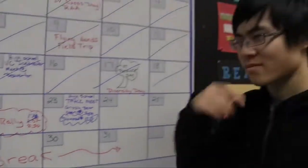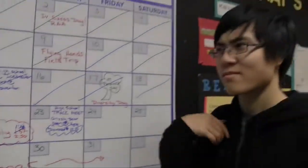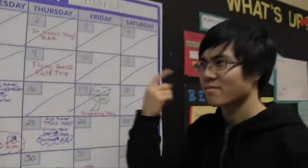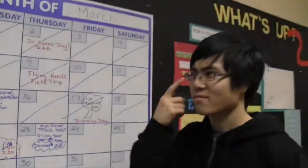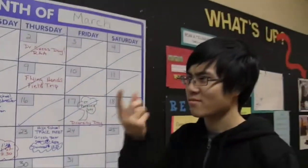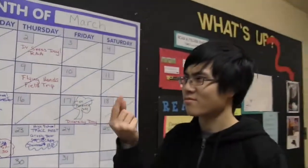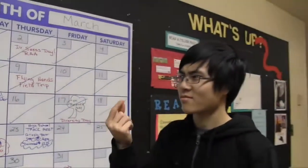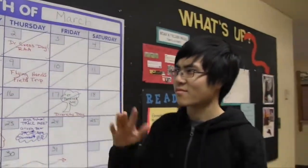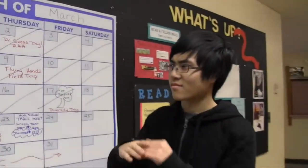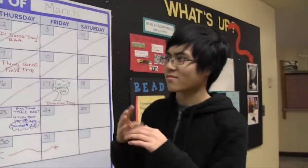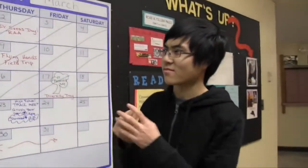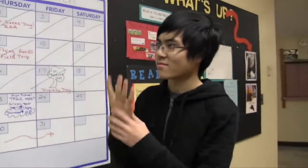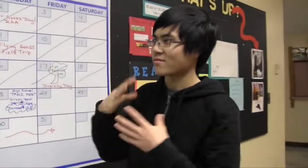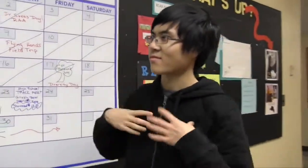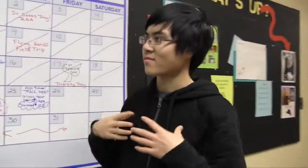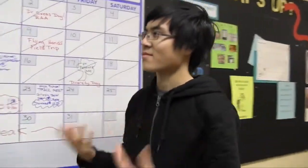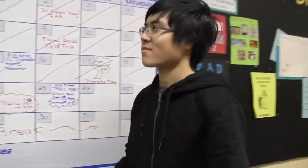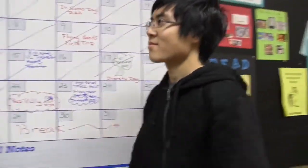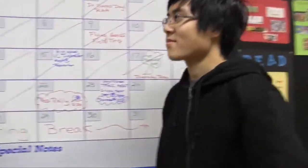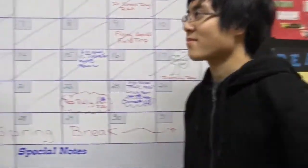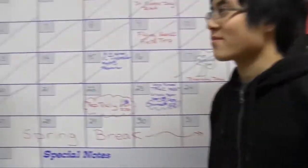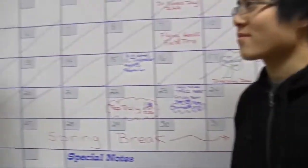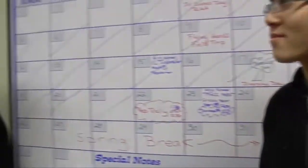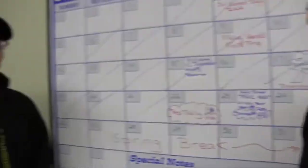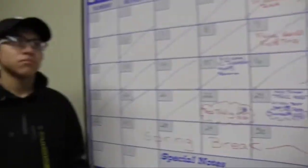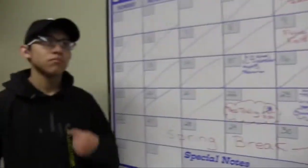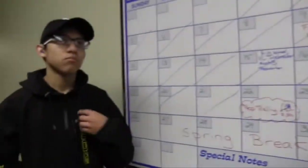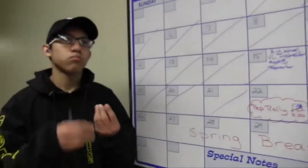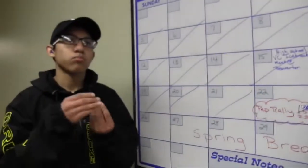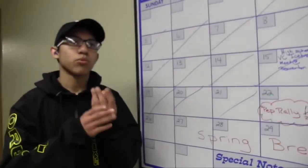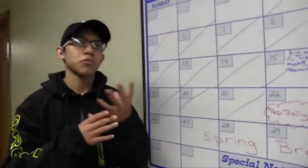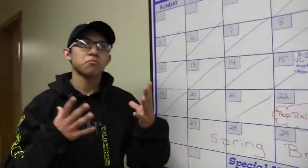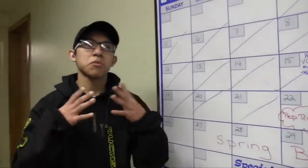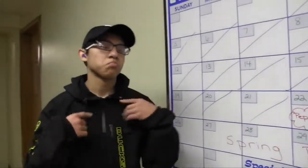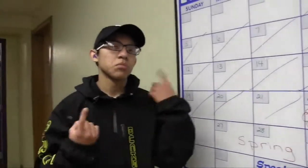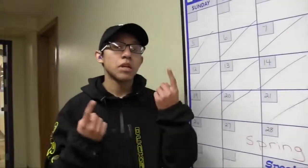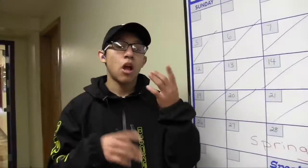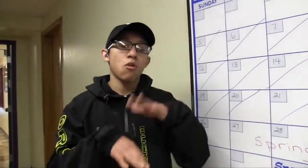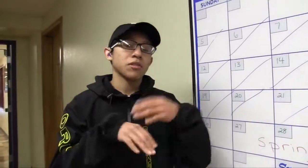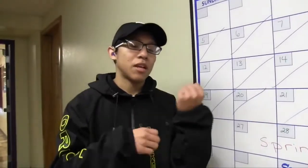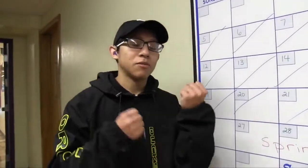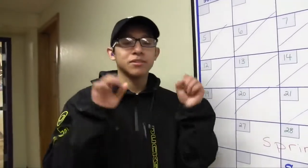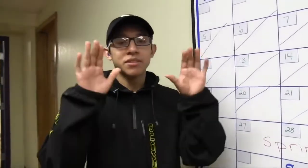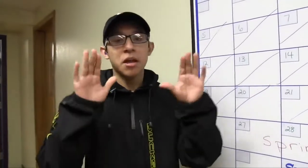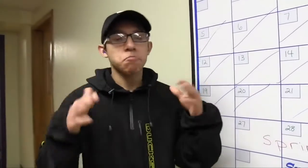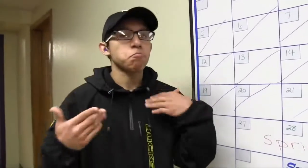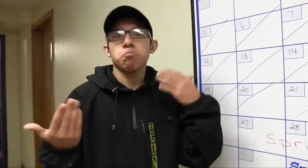What will you do over spring break? This spring break I will be outside driving till Sunday.